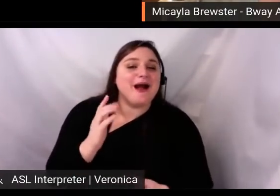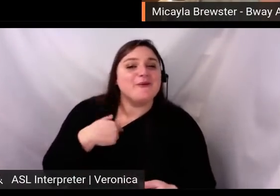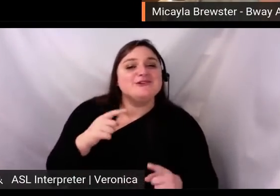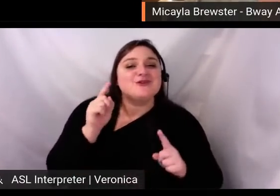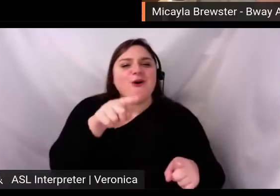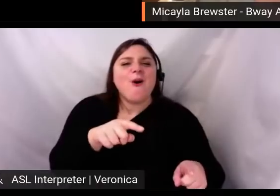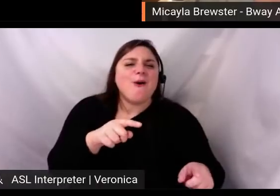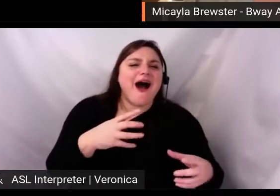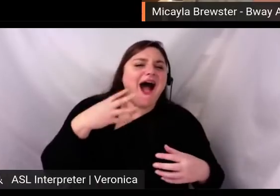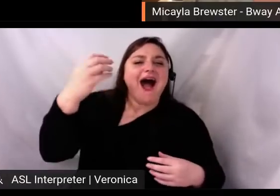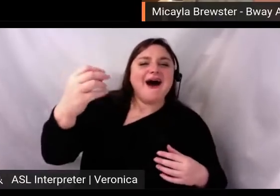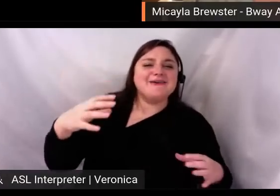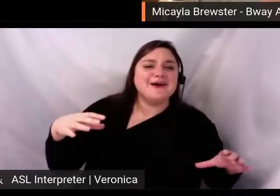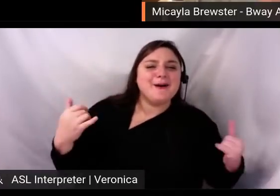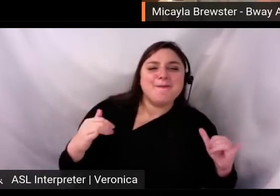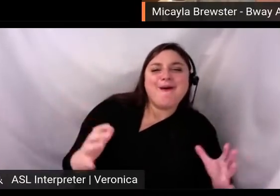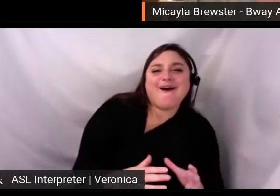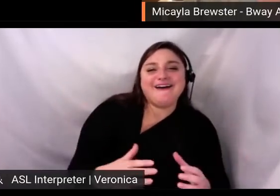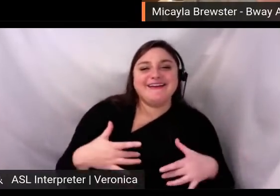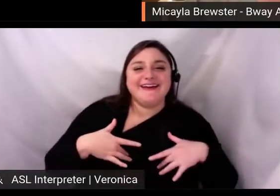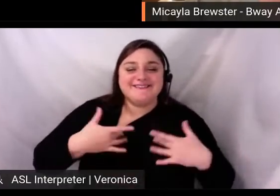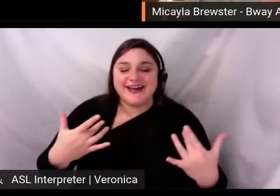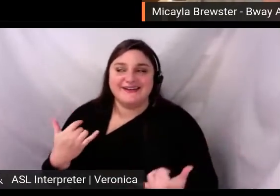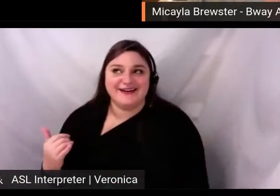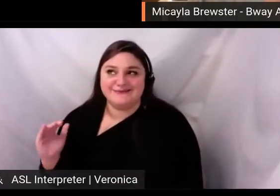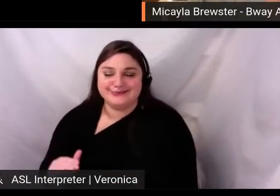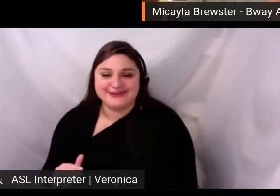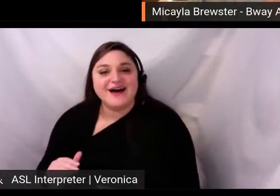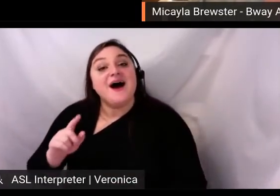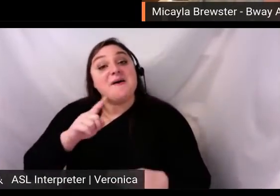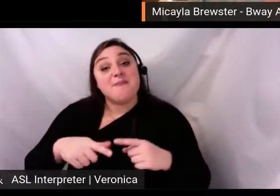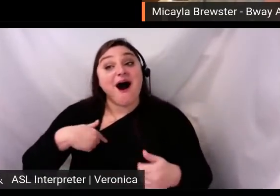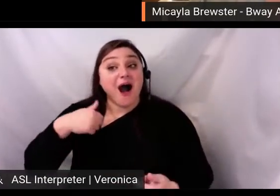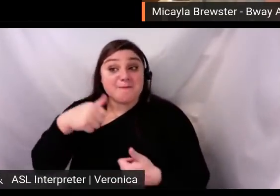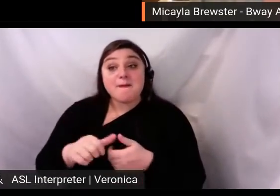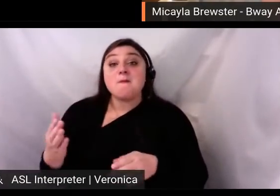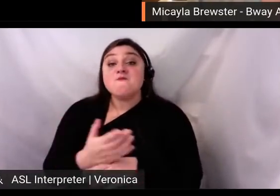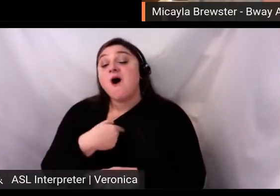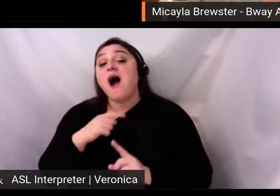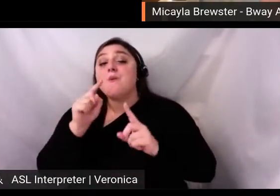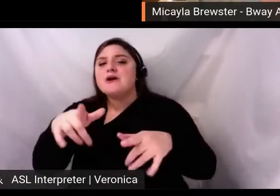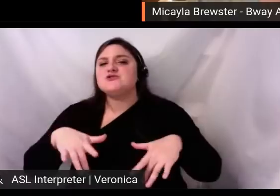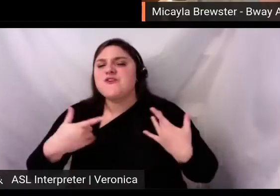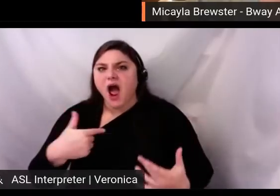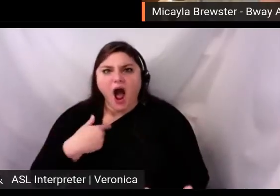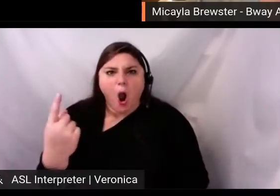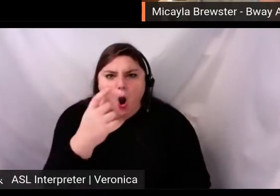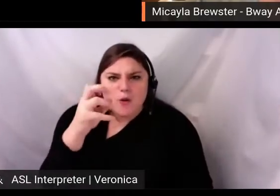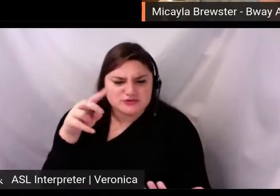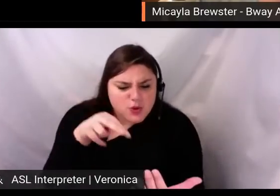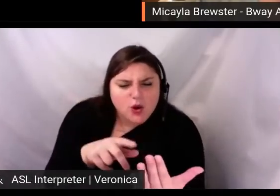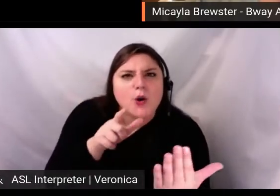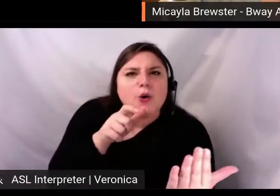invited to a FaceBook event, I immediately checked the invite list to see if my friends were going. I don't know if any of you guys did, too.